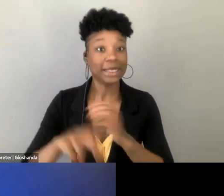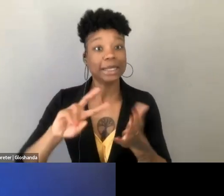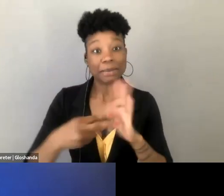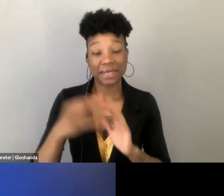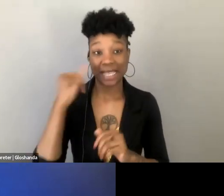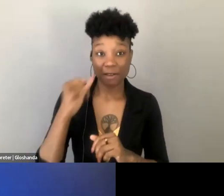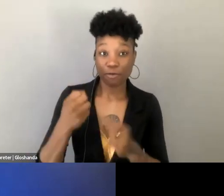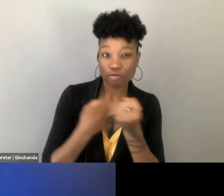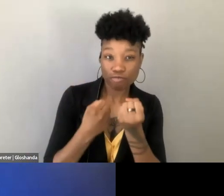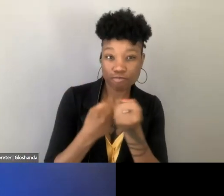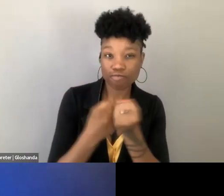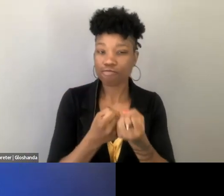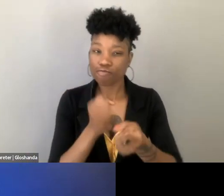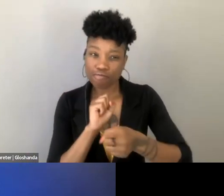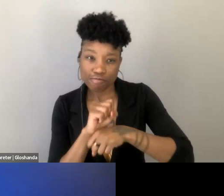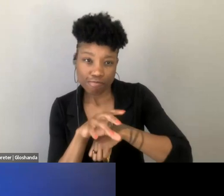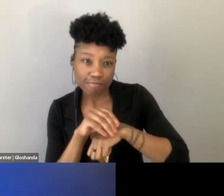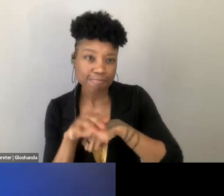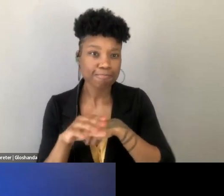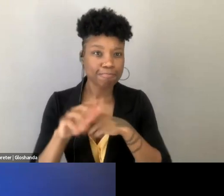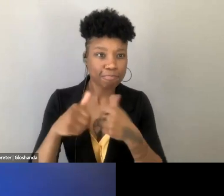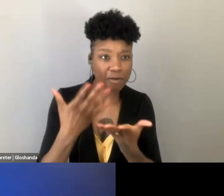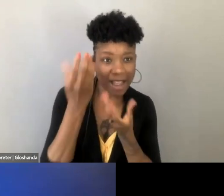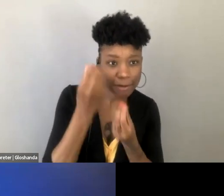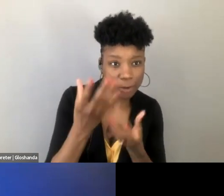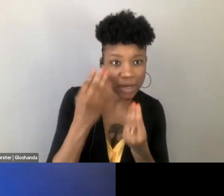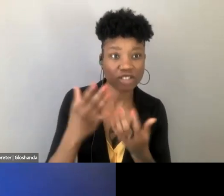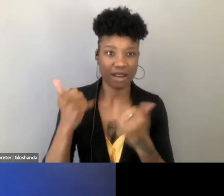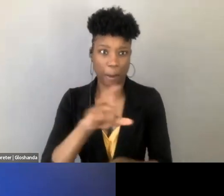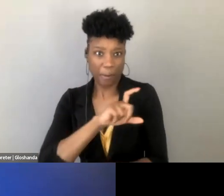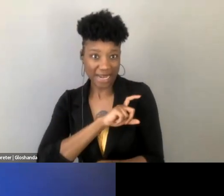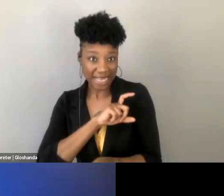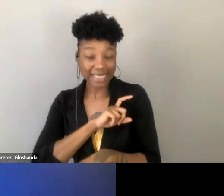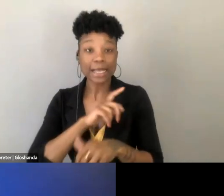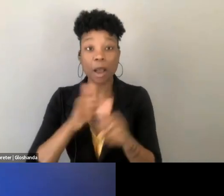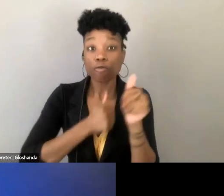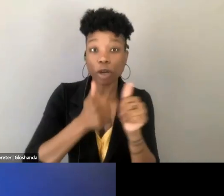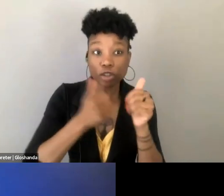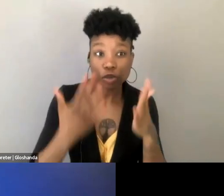became targeted by police, by prosecutors, by politicians.